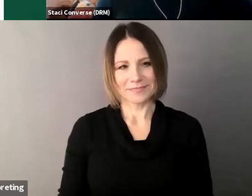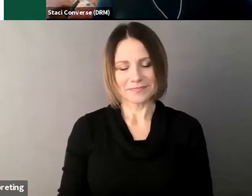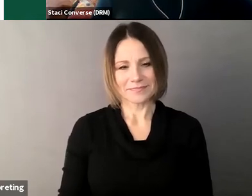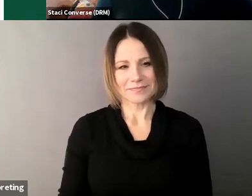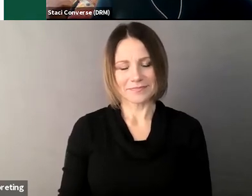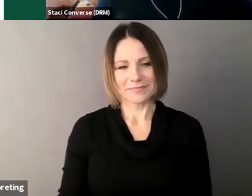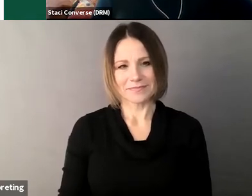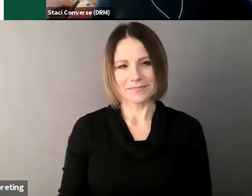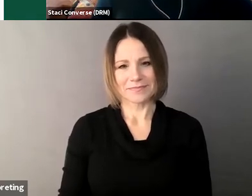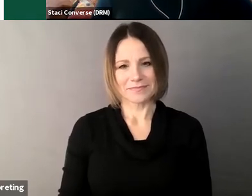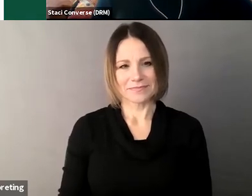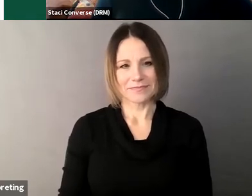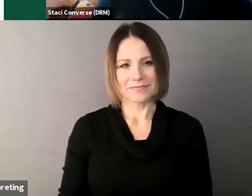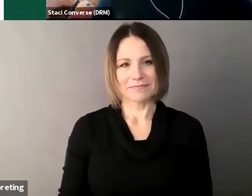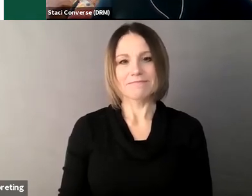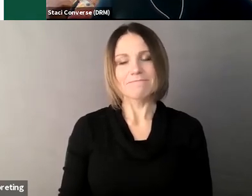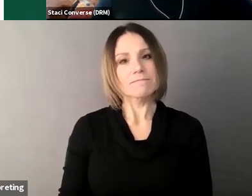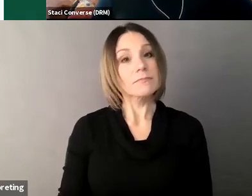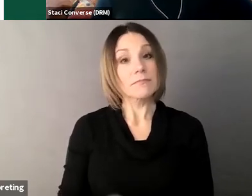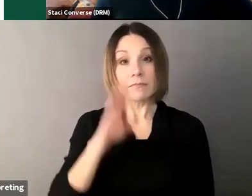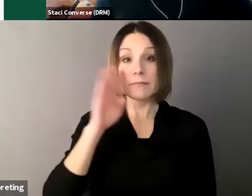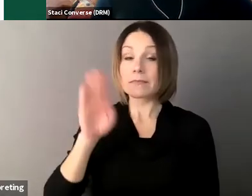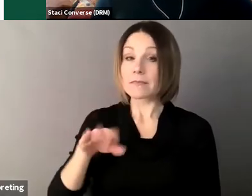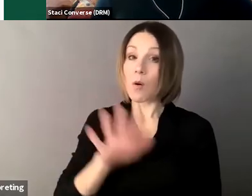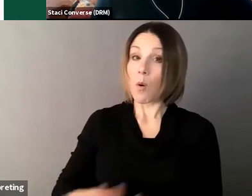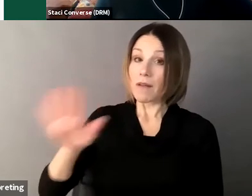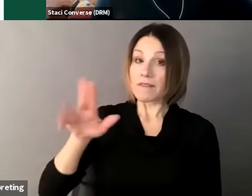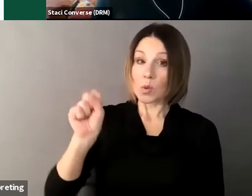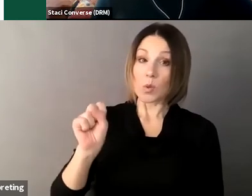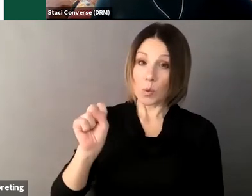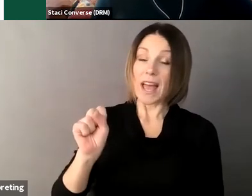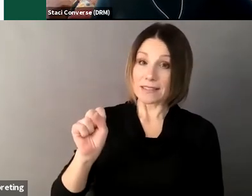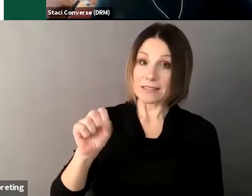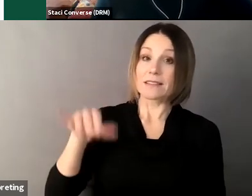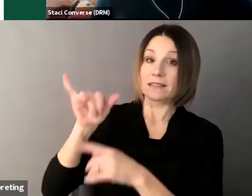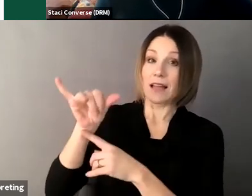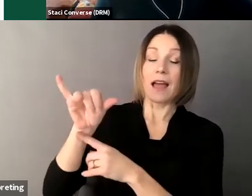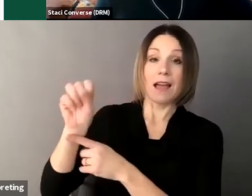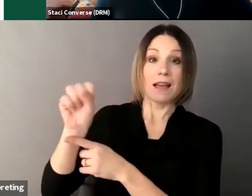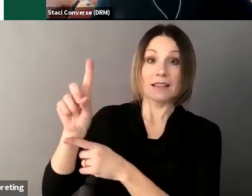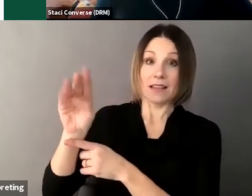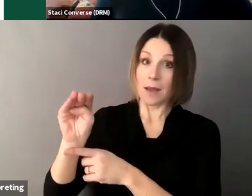and there's a lot of support both internationally and across the country um for supported